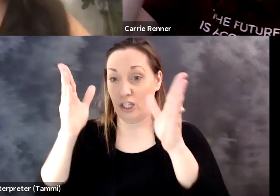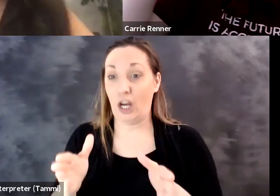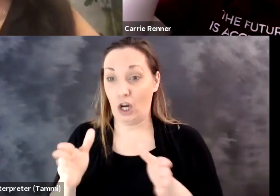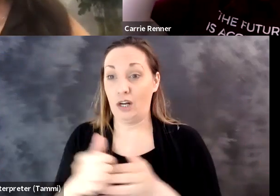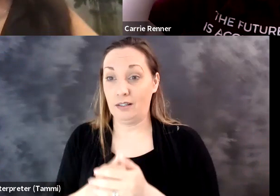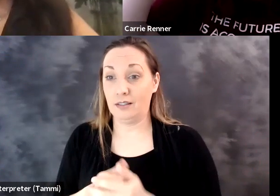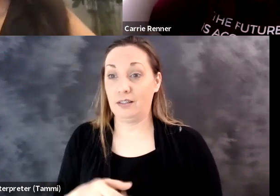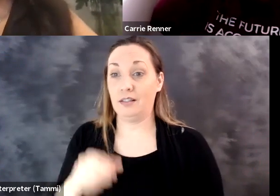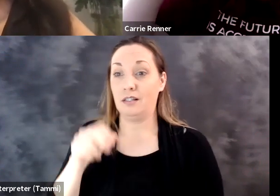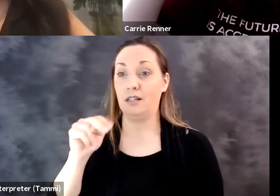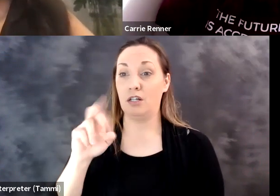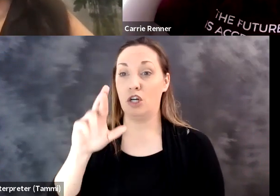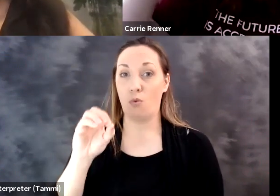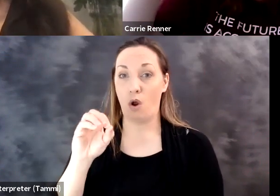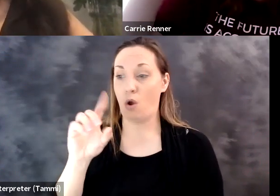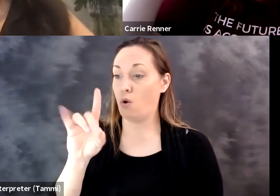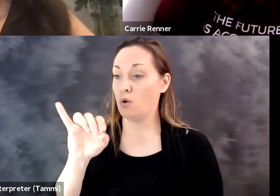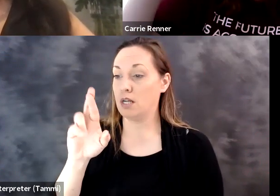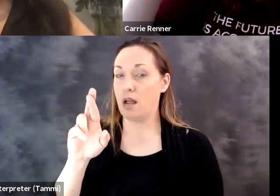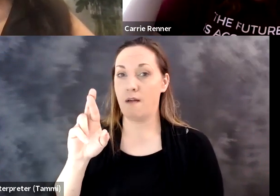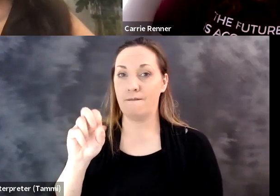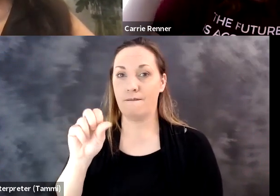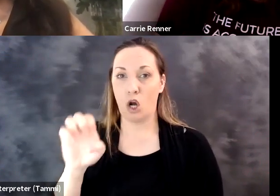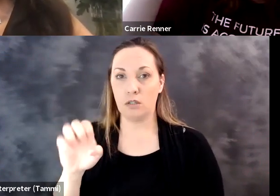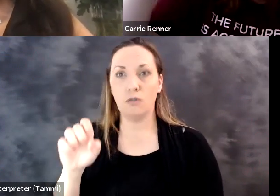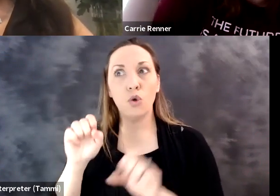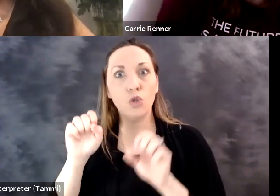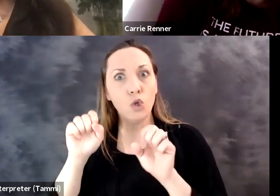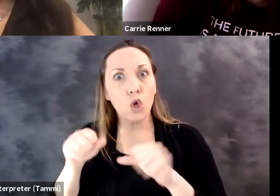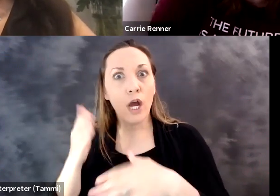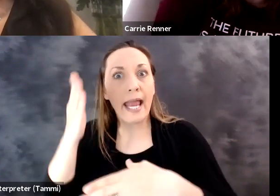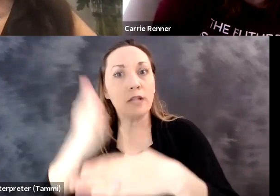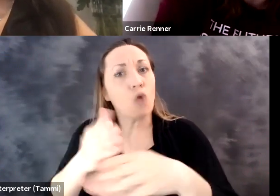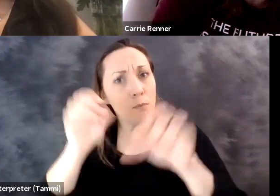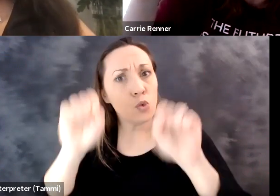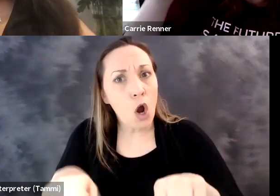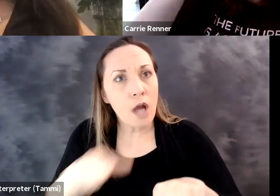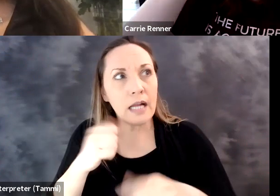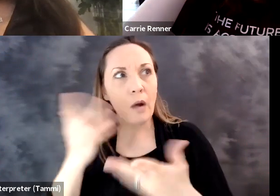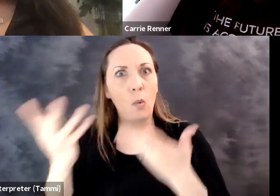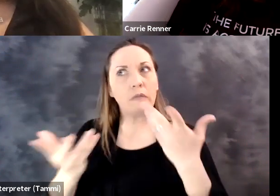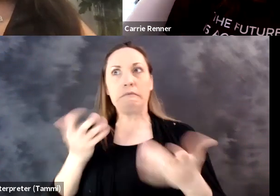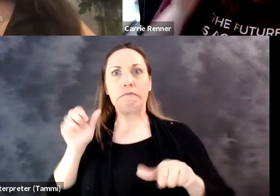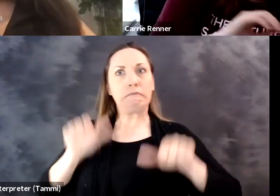created by a neurodiverse engineer. So that you can interrupt and not have to worry about when socially it's the